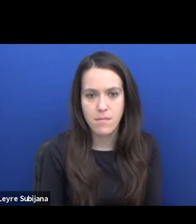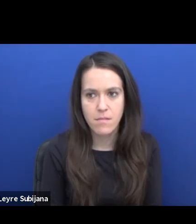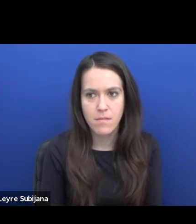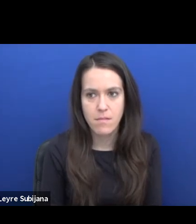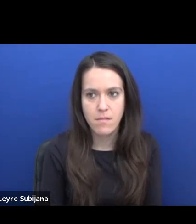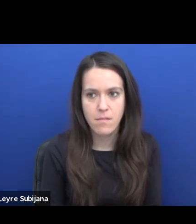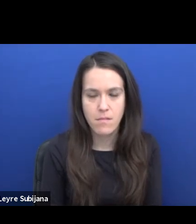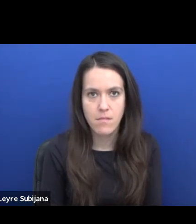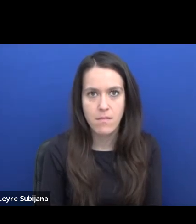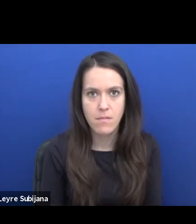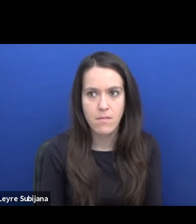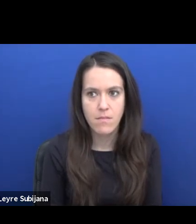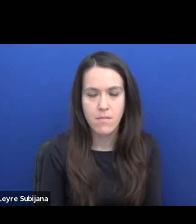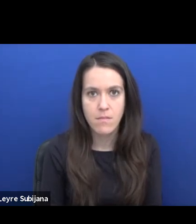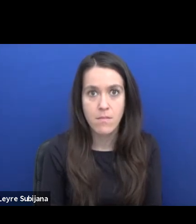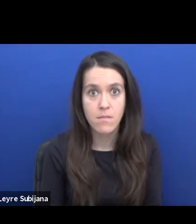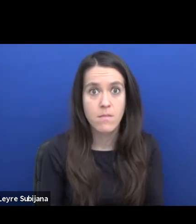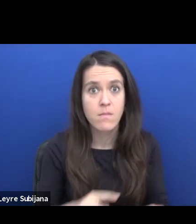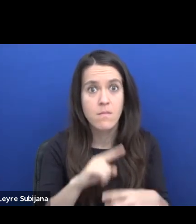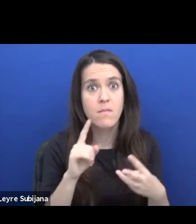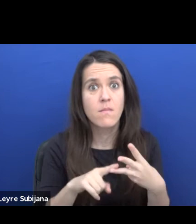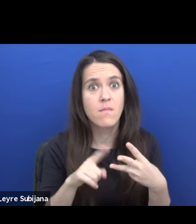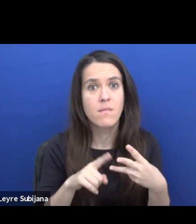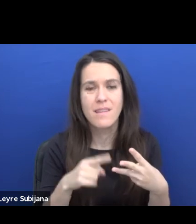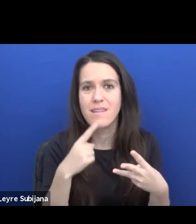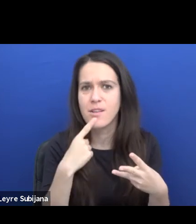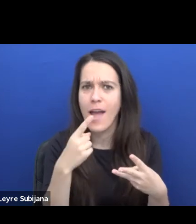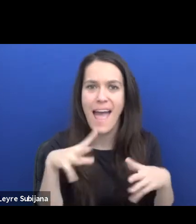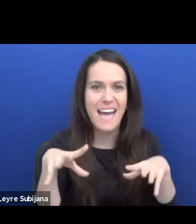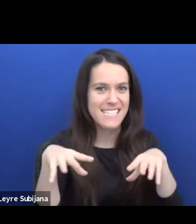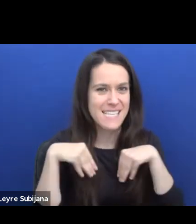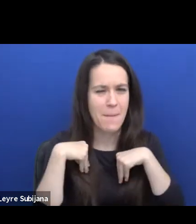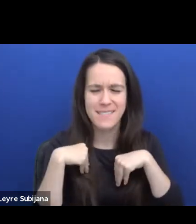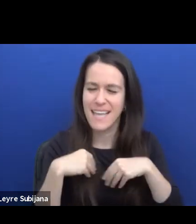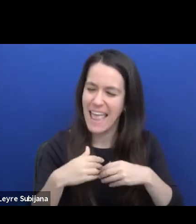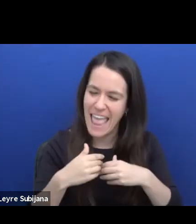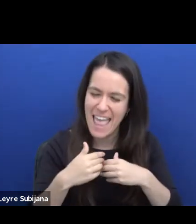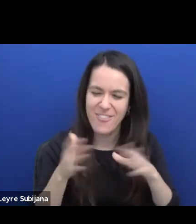or even if you think this is kind of more traditional thing